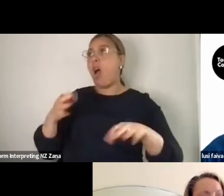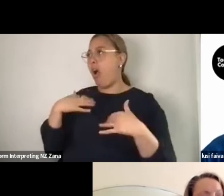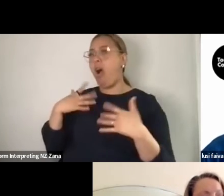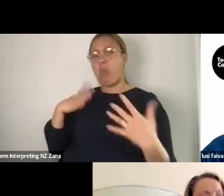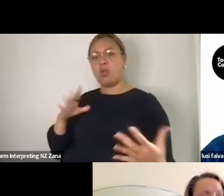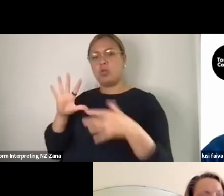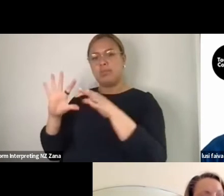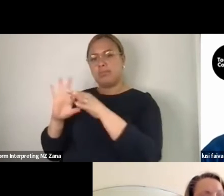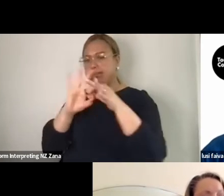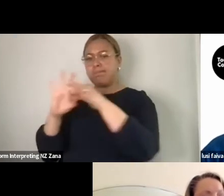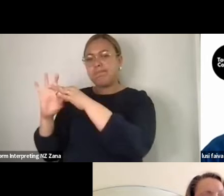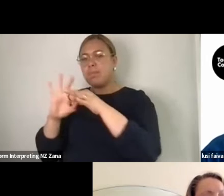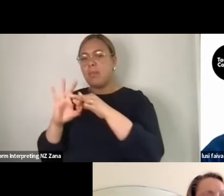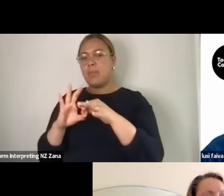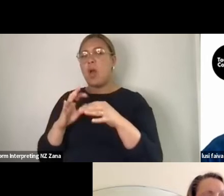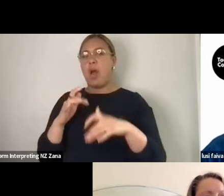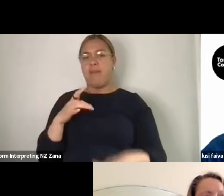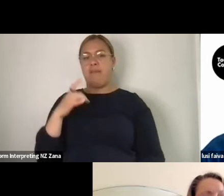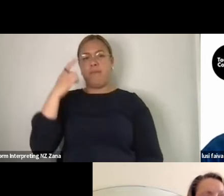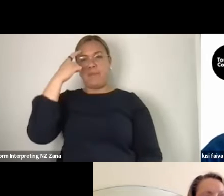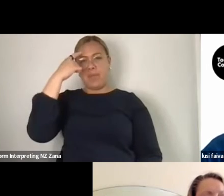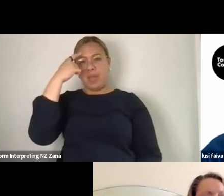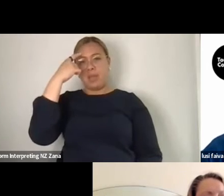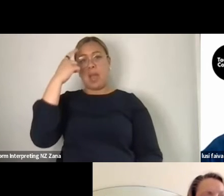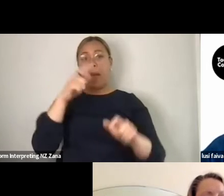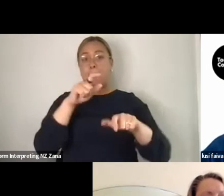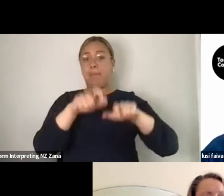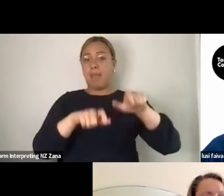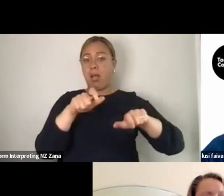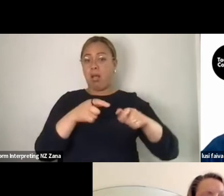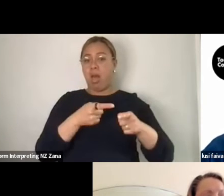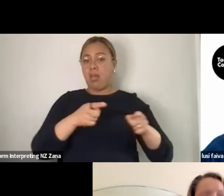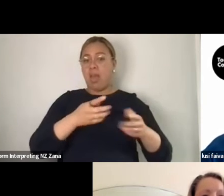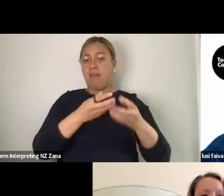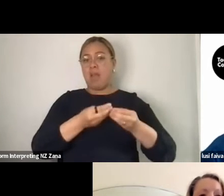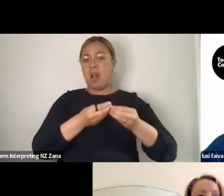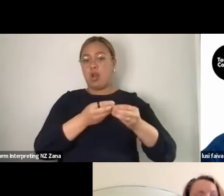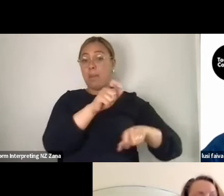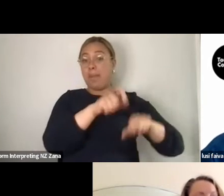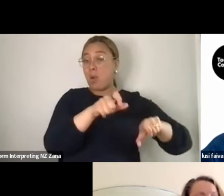people that value the people over the project. And that's not to mean that they don't care,